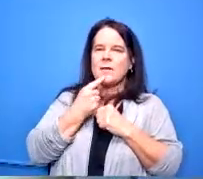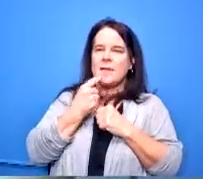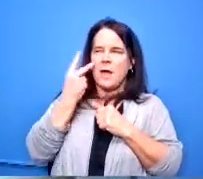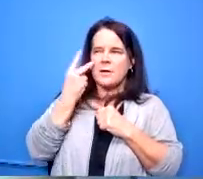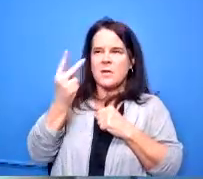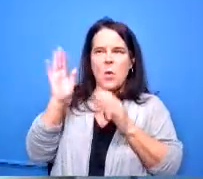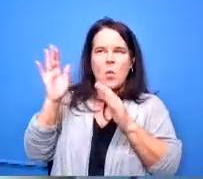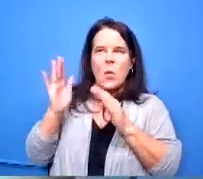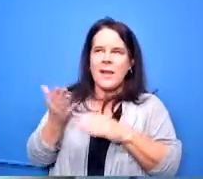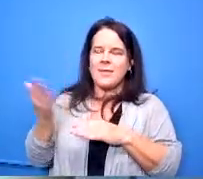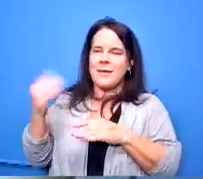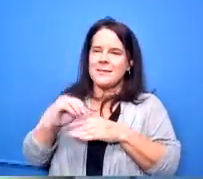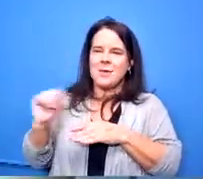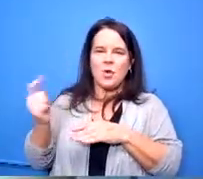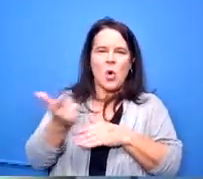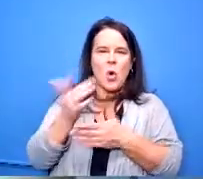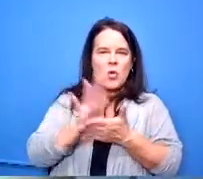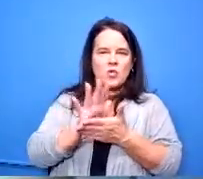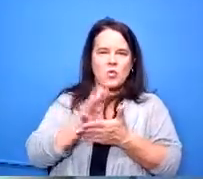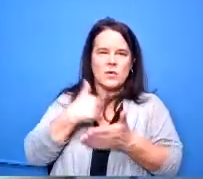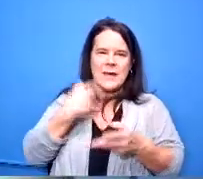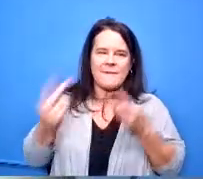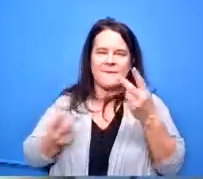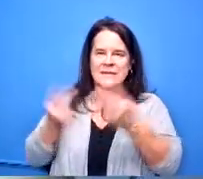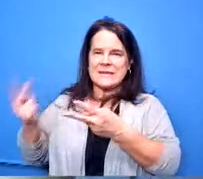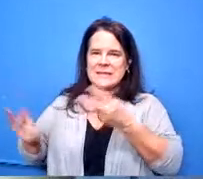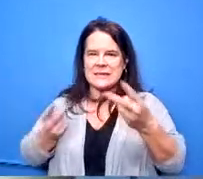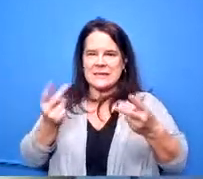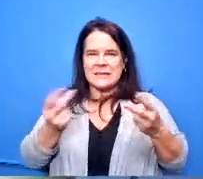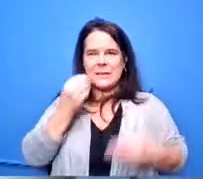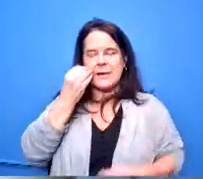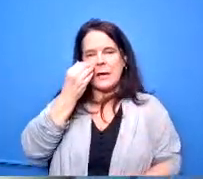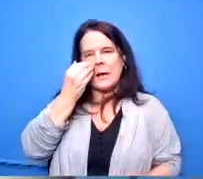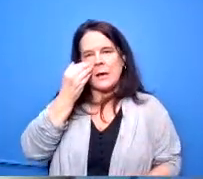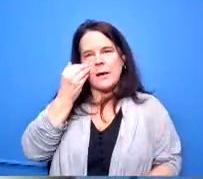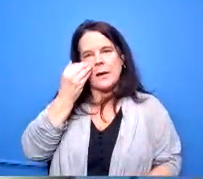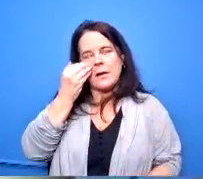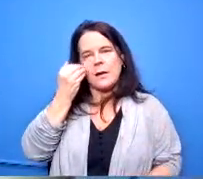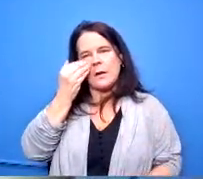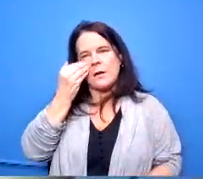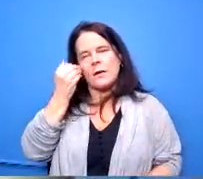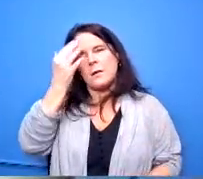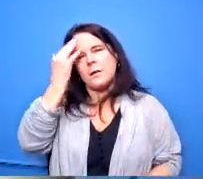all the schools that i visited with that value proposition of teachers and i really encourage